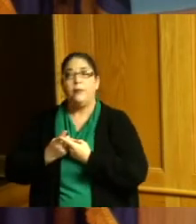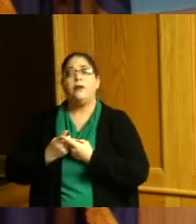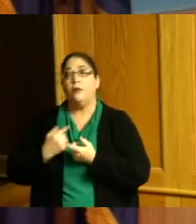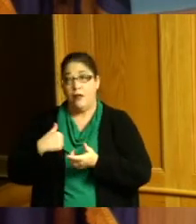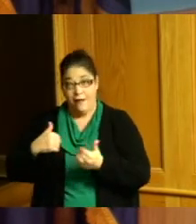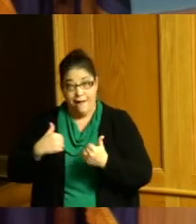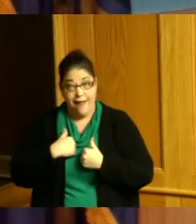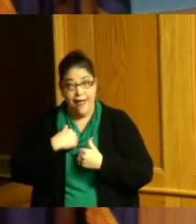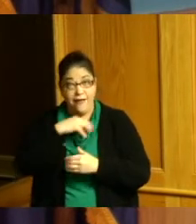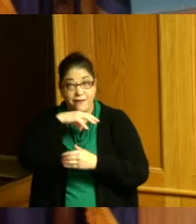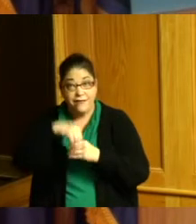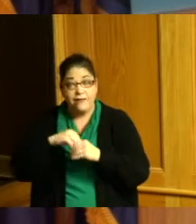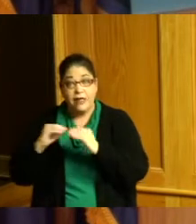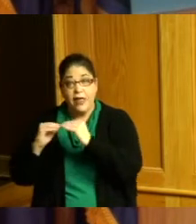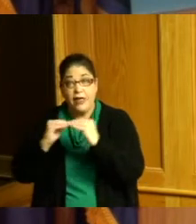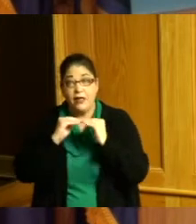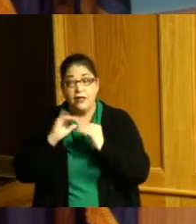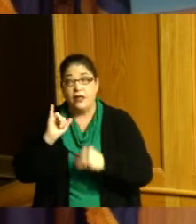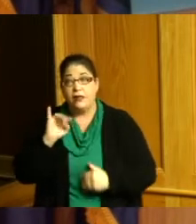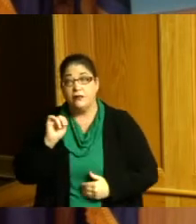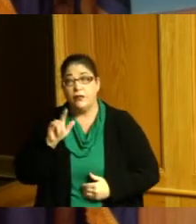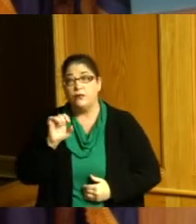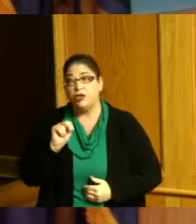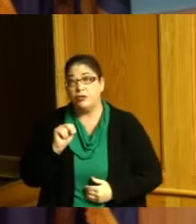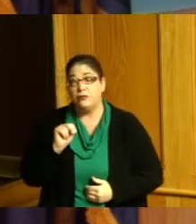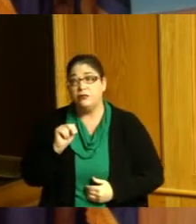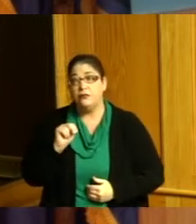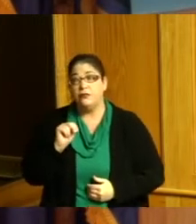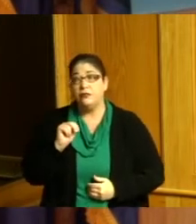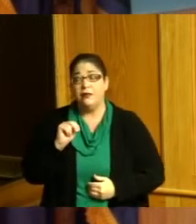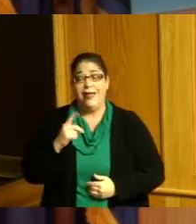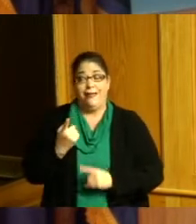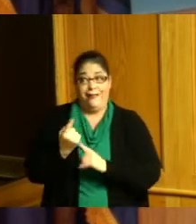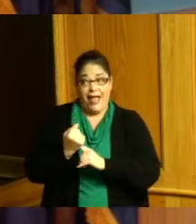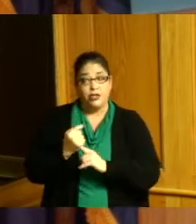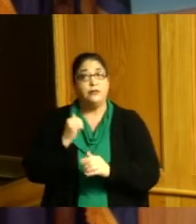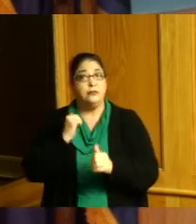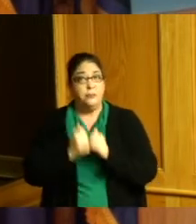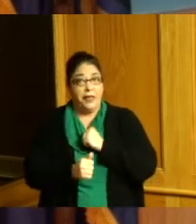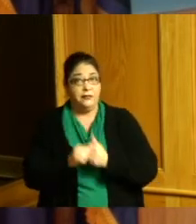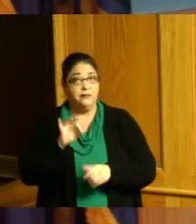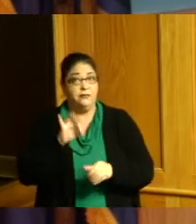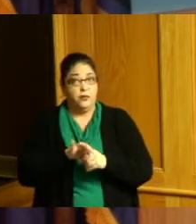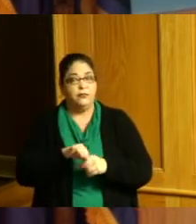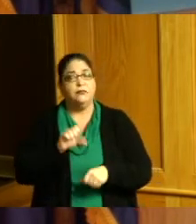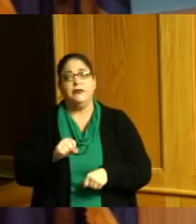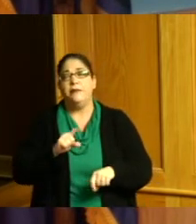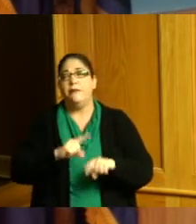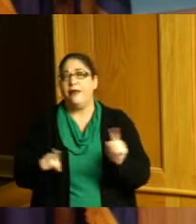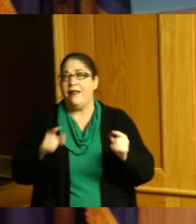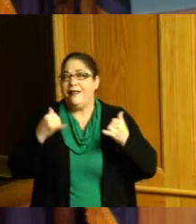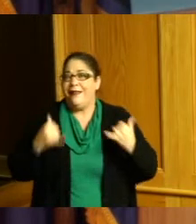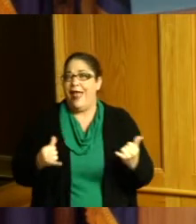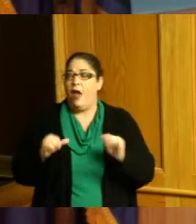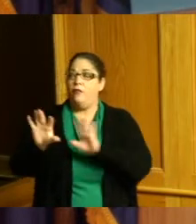had a motion last year and the numbers were not good and today being able to appoint someone who